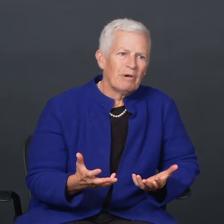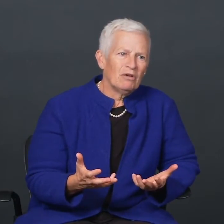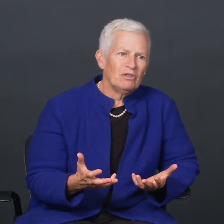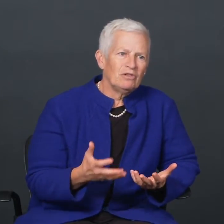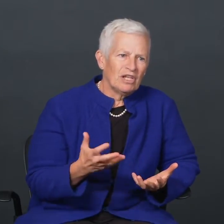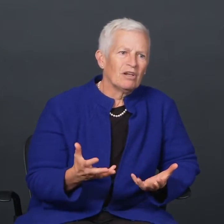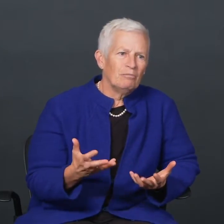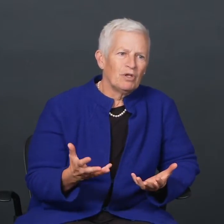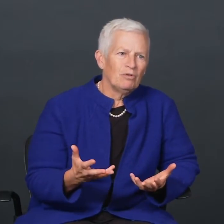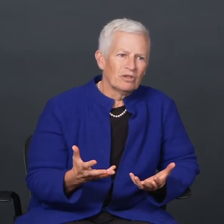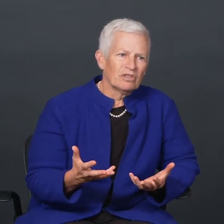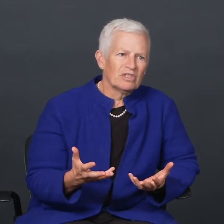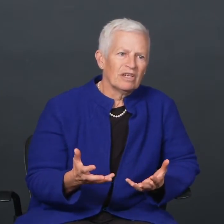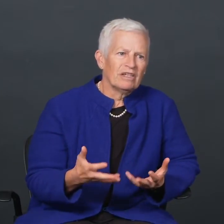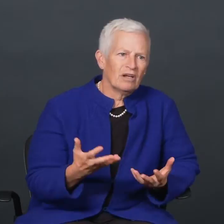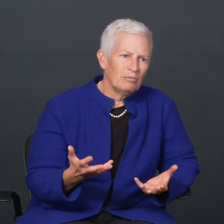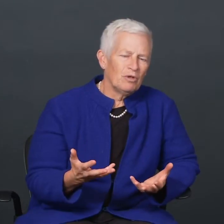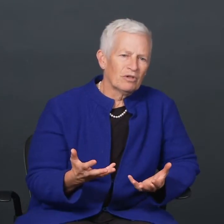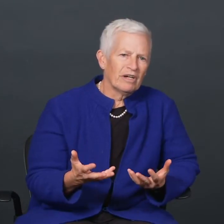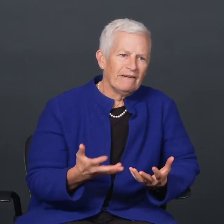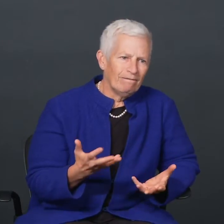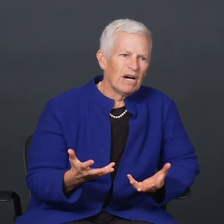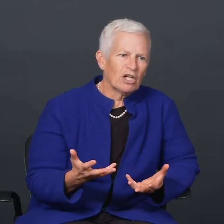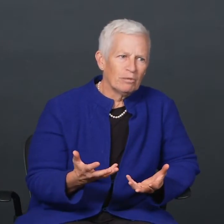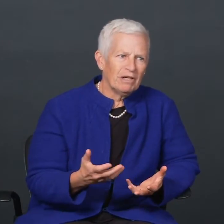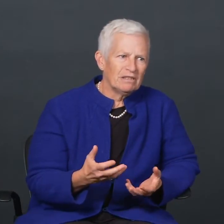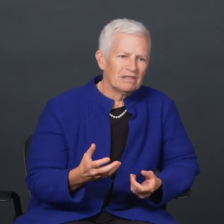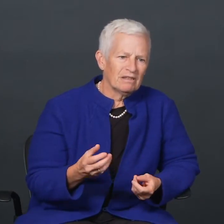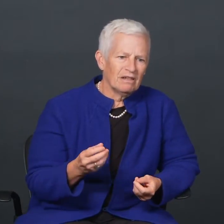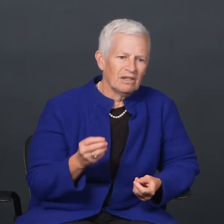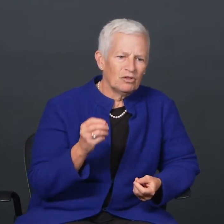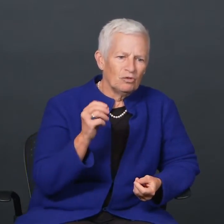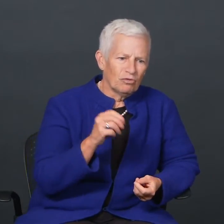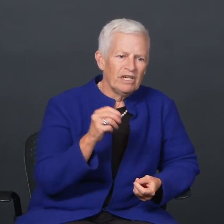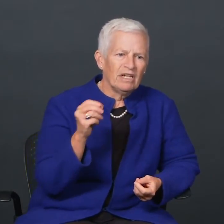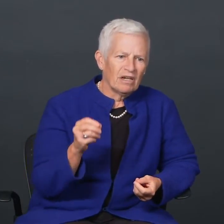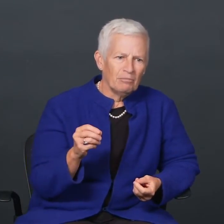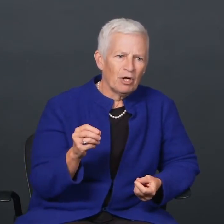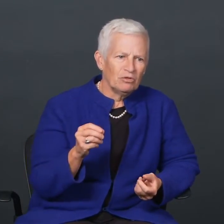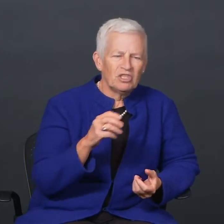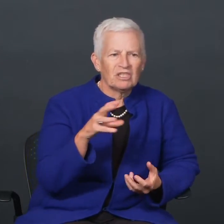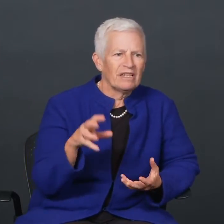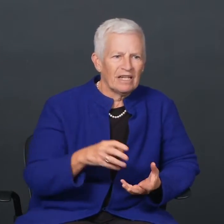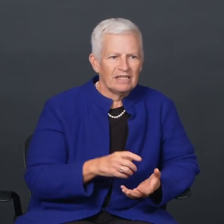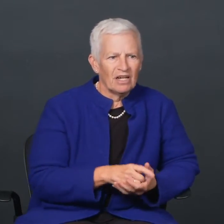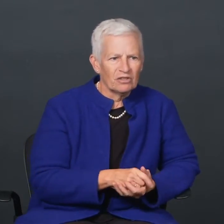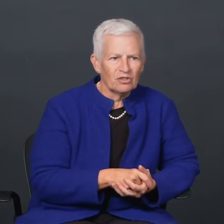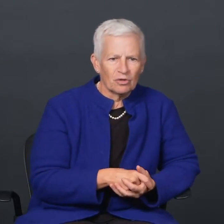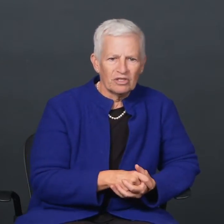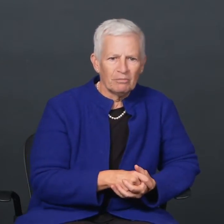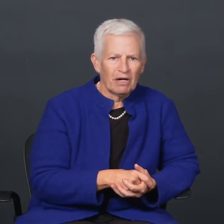about using computers and computer environments to read and compose, just like they tell stories